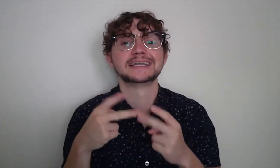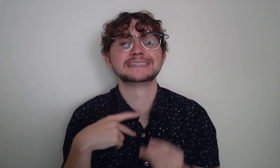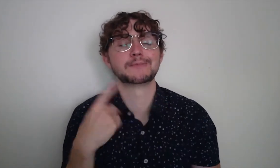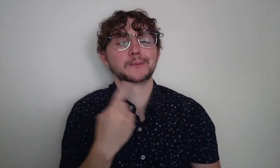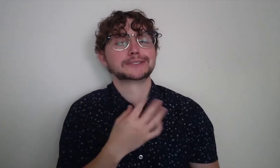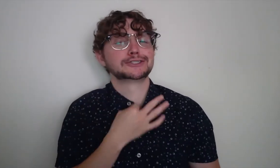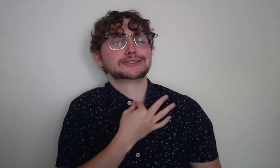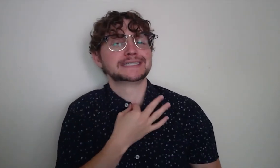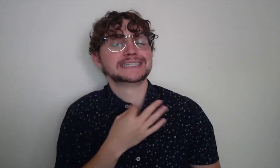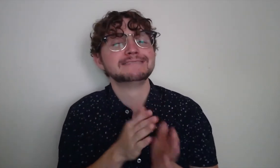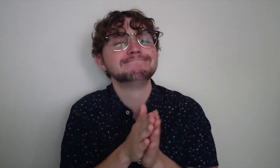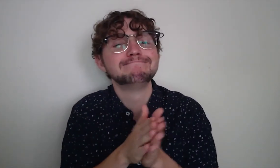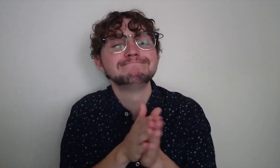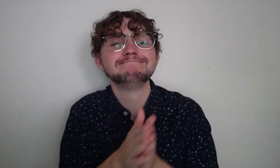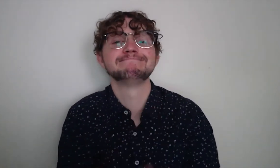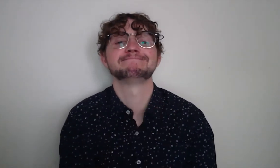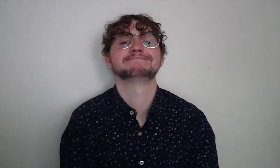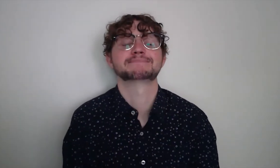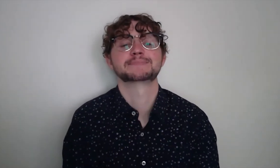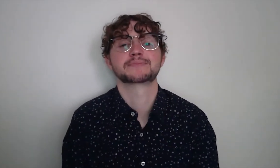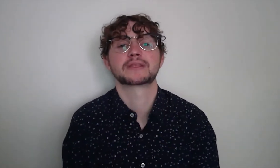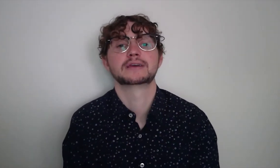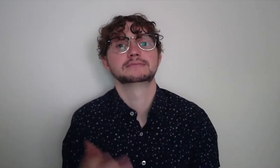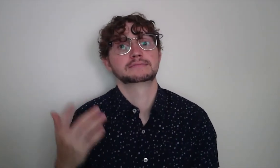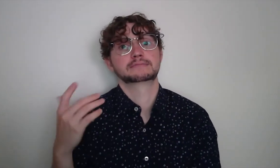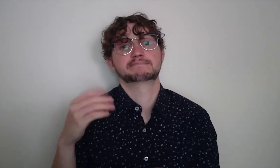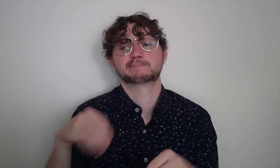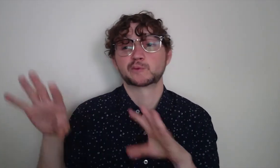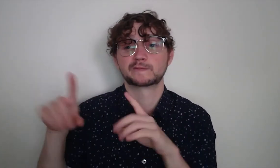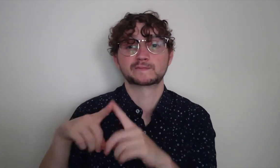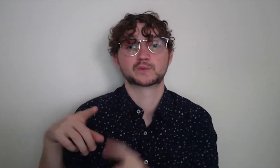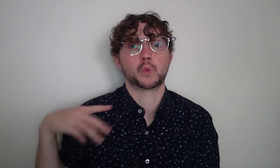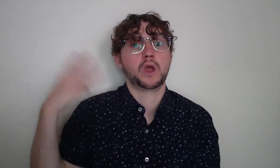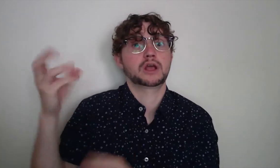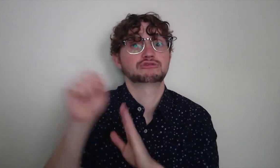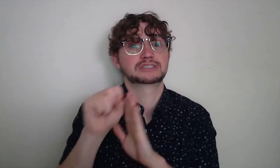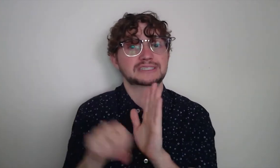I love adventure and seeking out new locations.